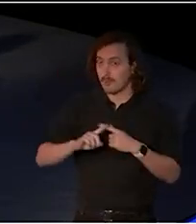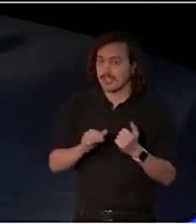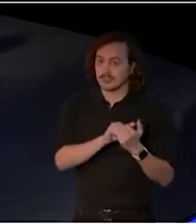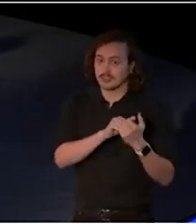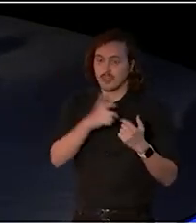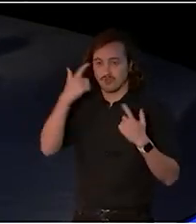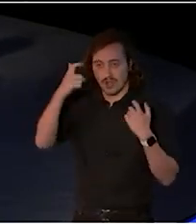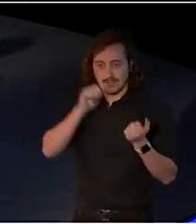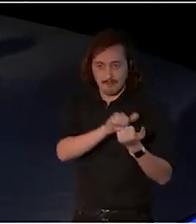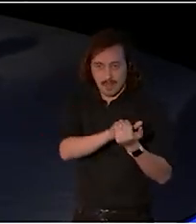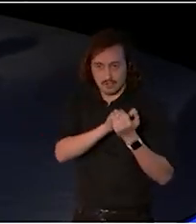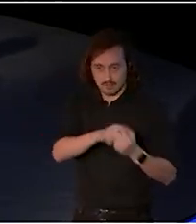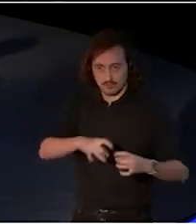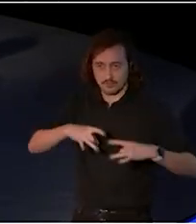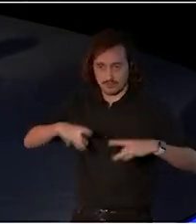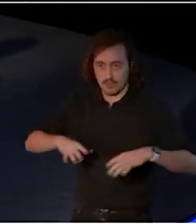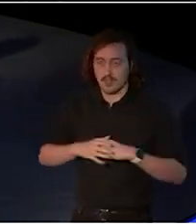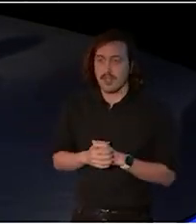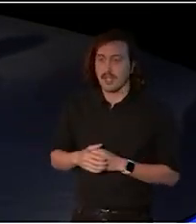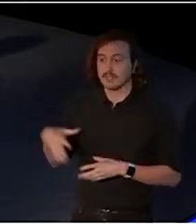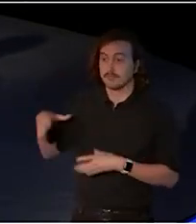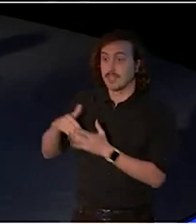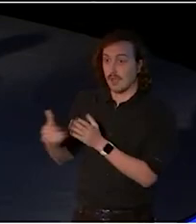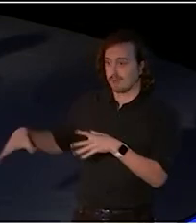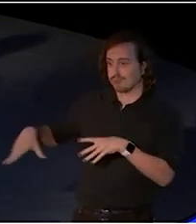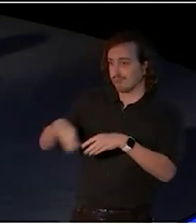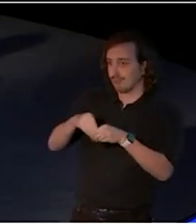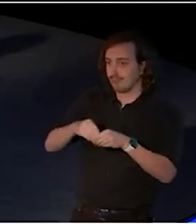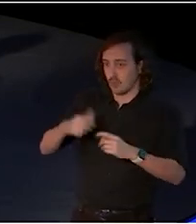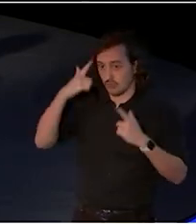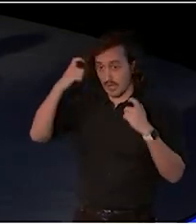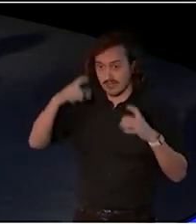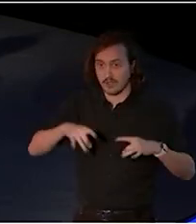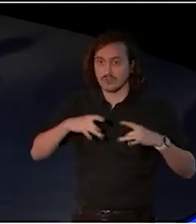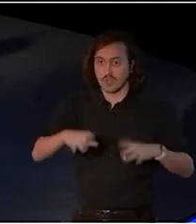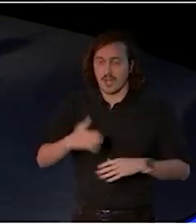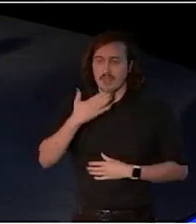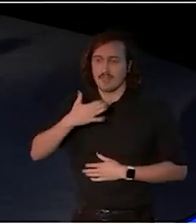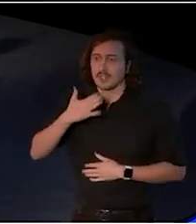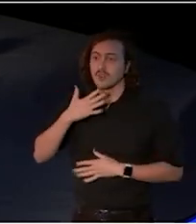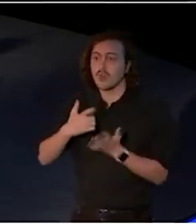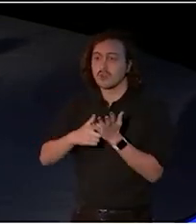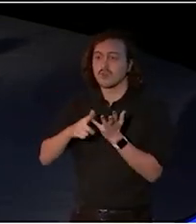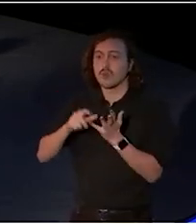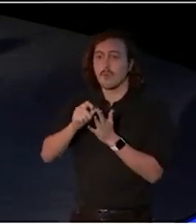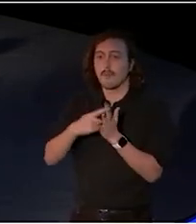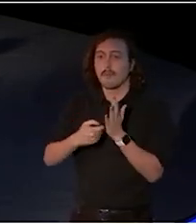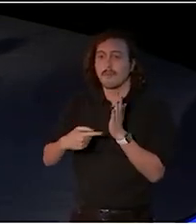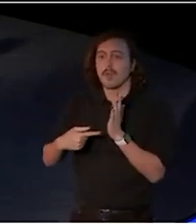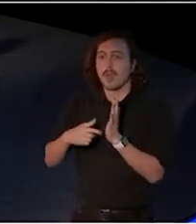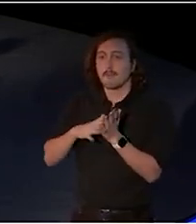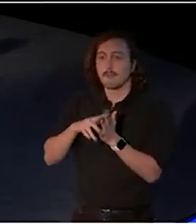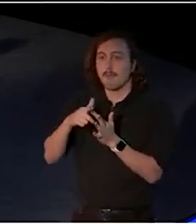which is now part of Creative Australia. Thank you for being here. And Rupert Myer especially for flying up from Melbourne